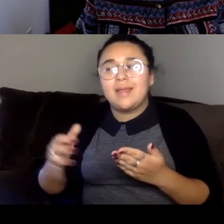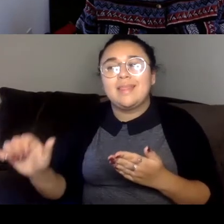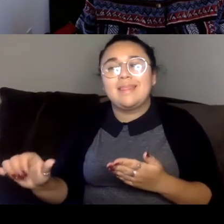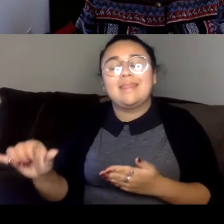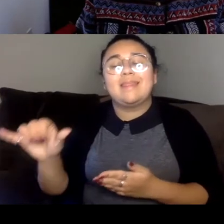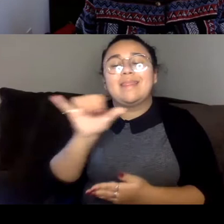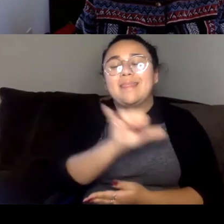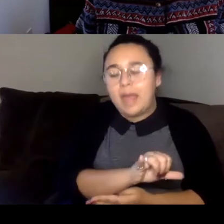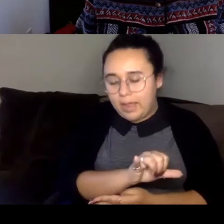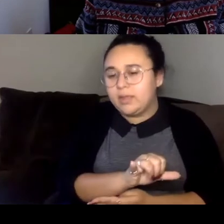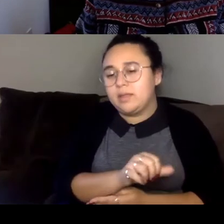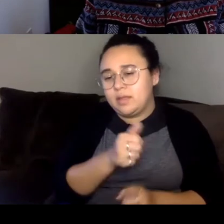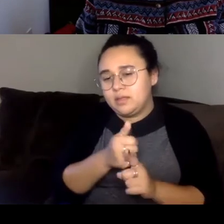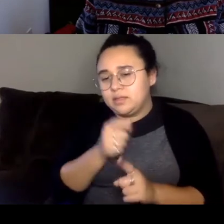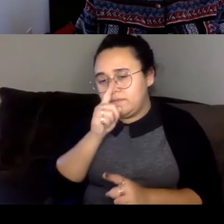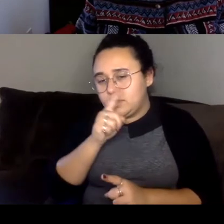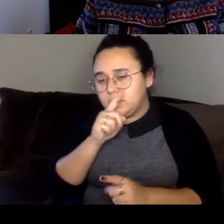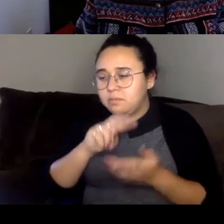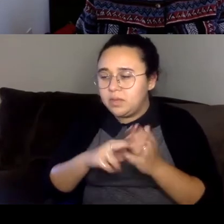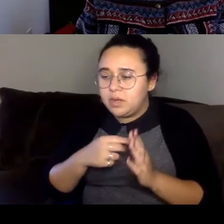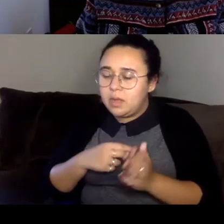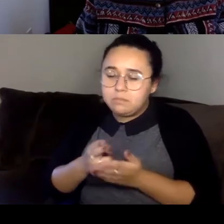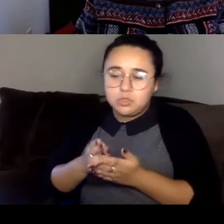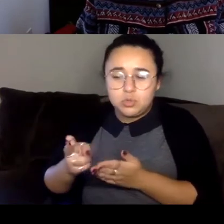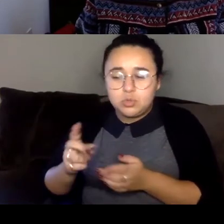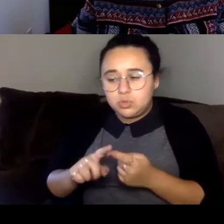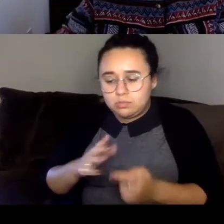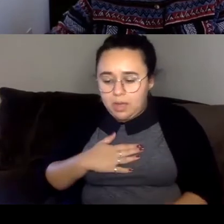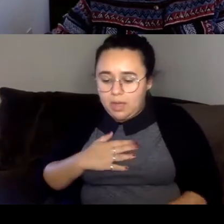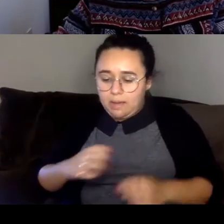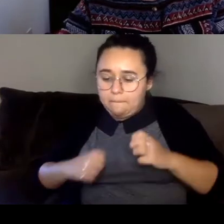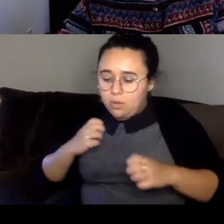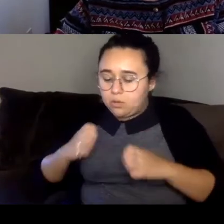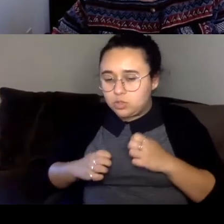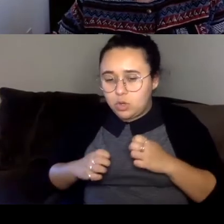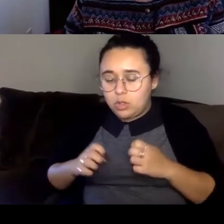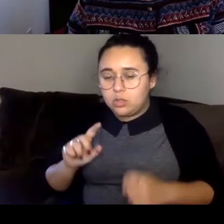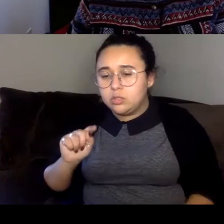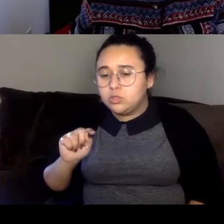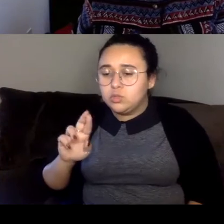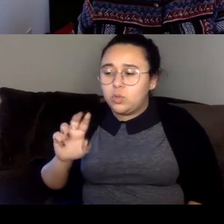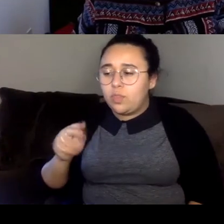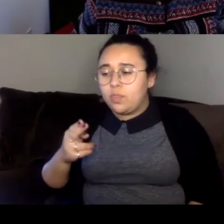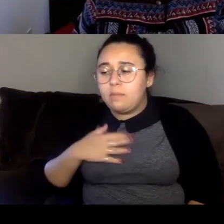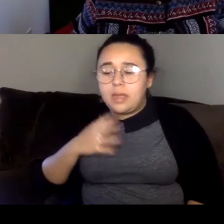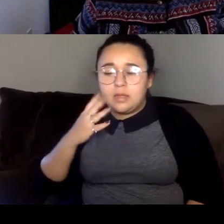to try to be true to the emotional truth of my experiences without compromising the quote